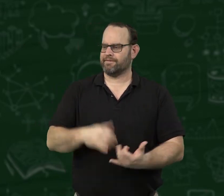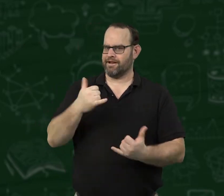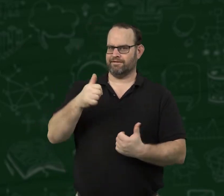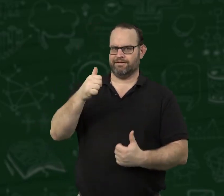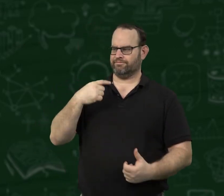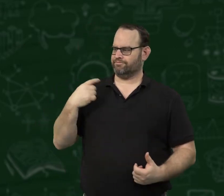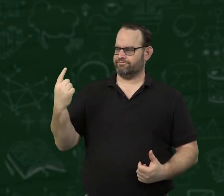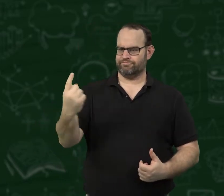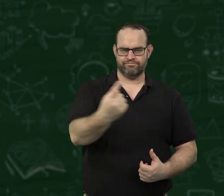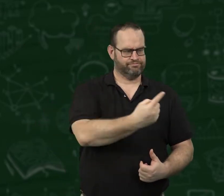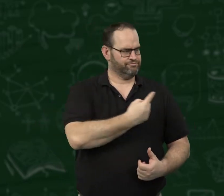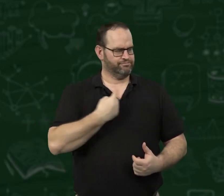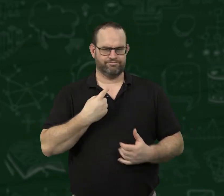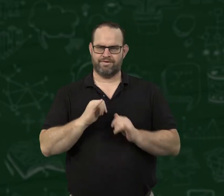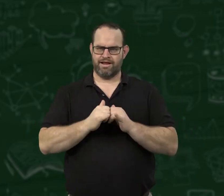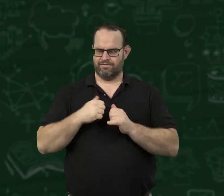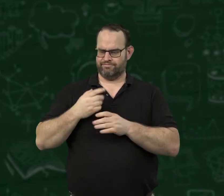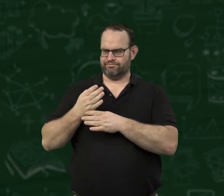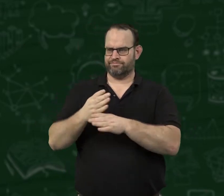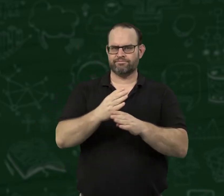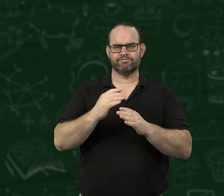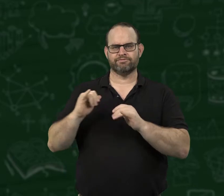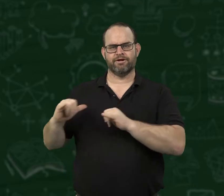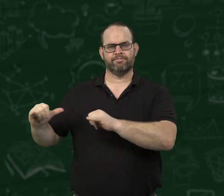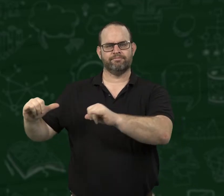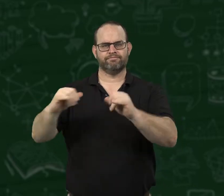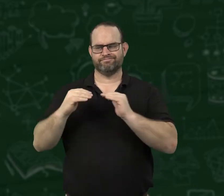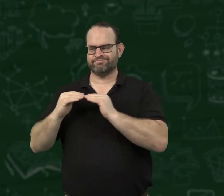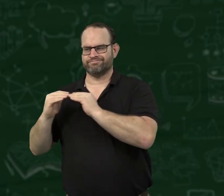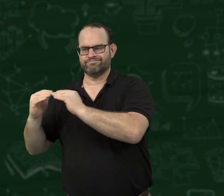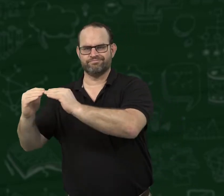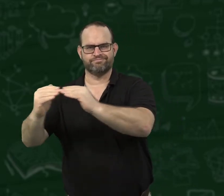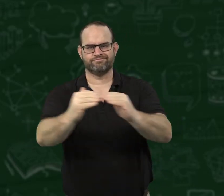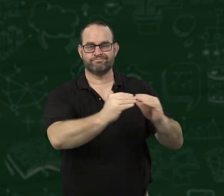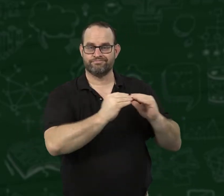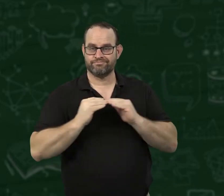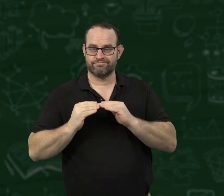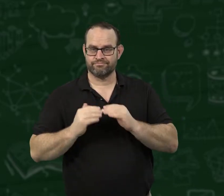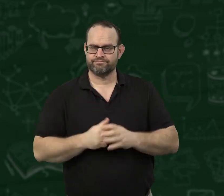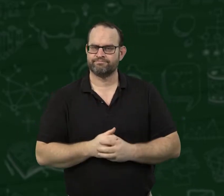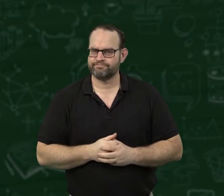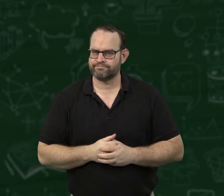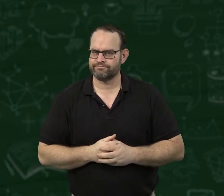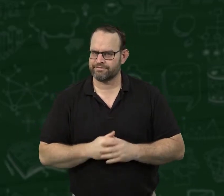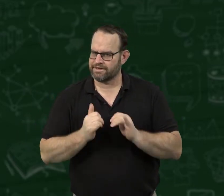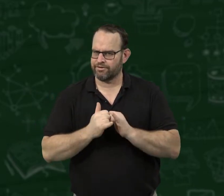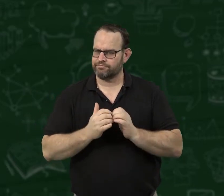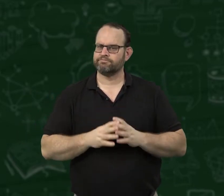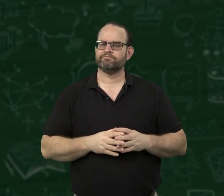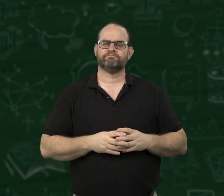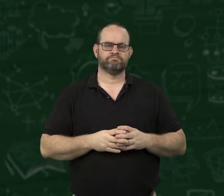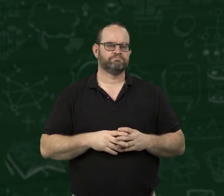How can you divide the pizza equally among 10 people?